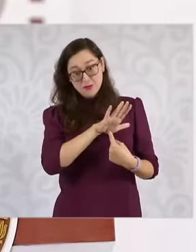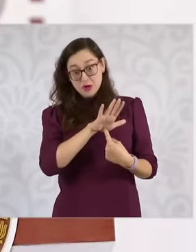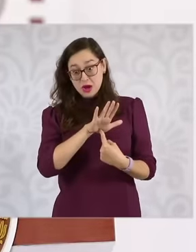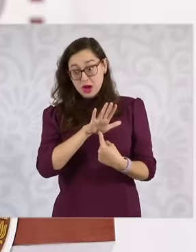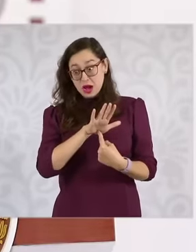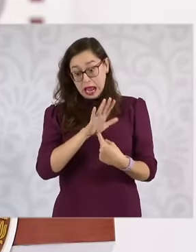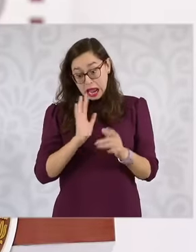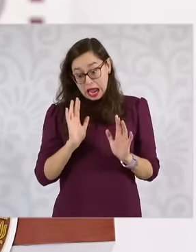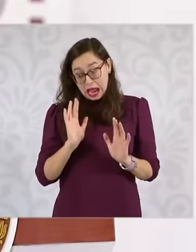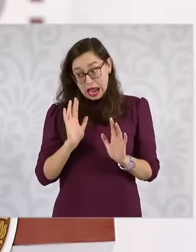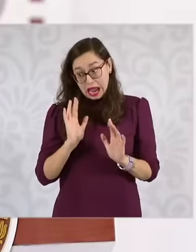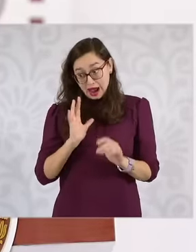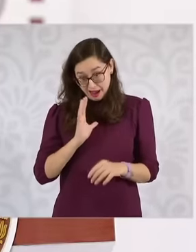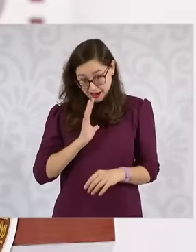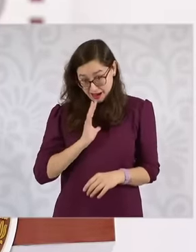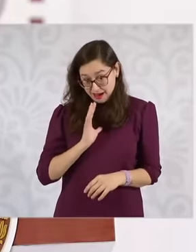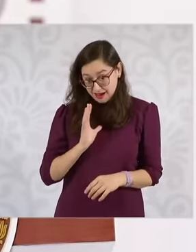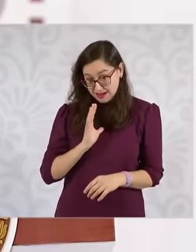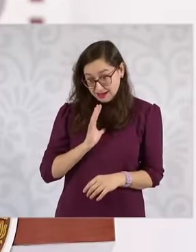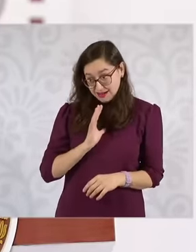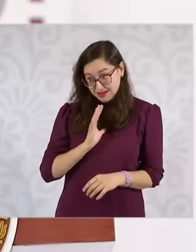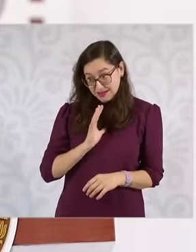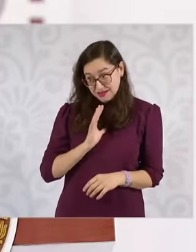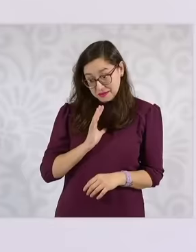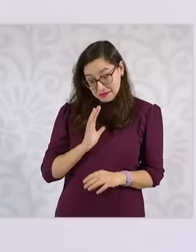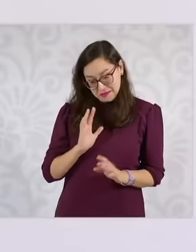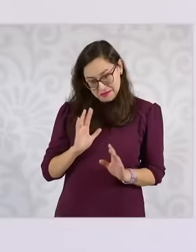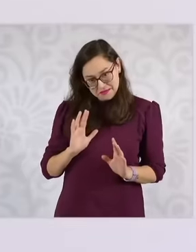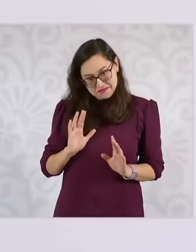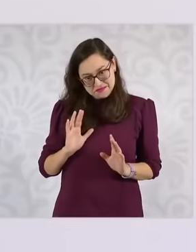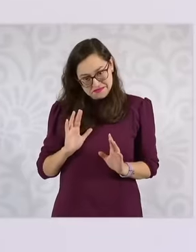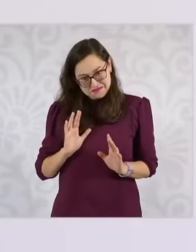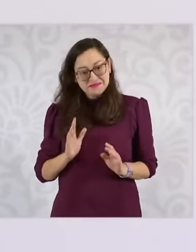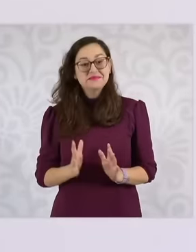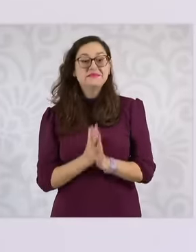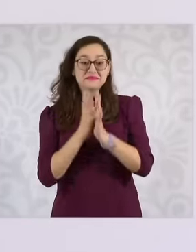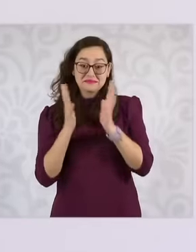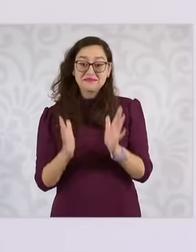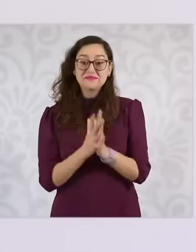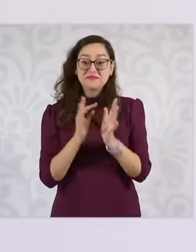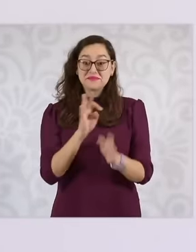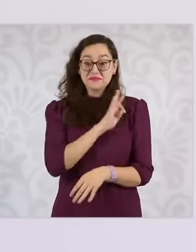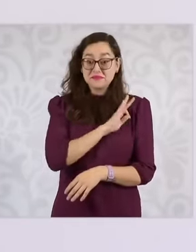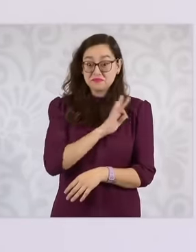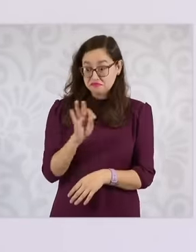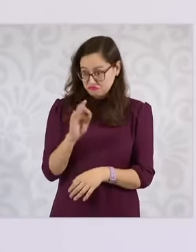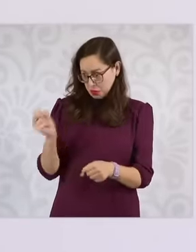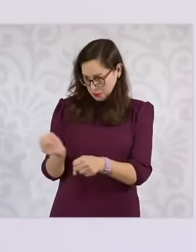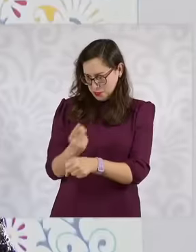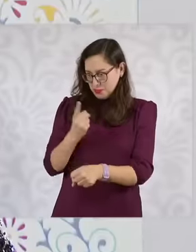obviously so that they can to participate in the election, they are being given the opportunity for